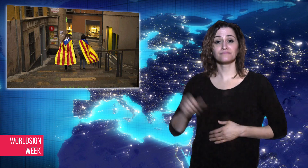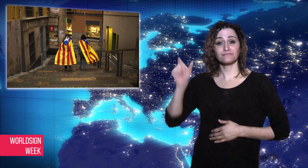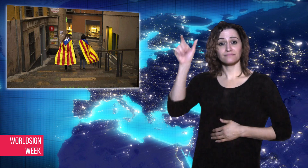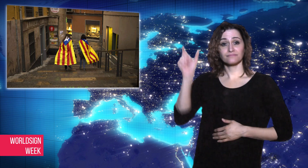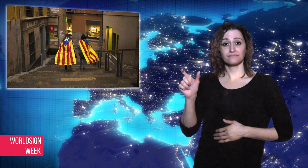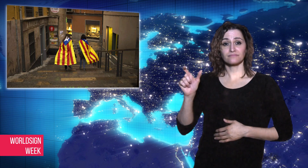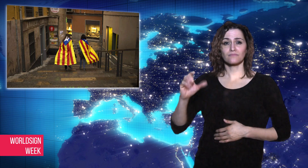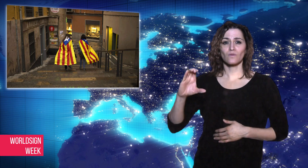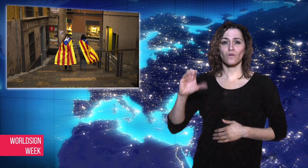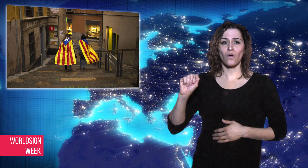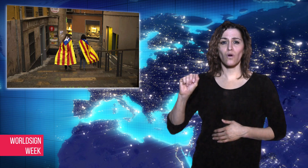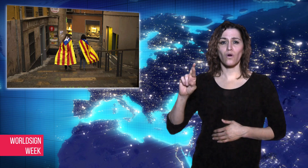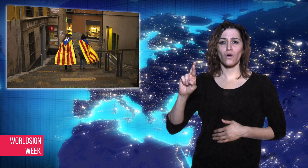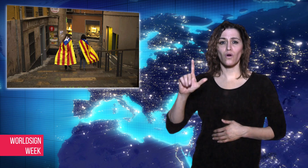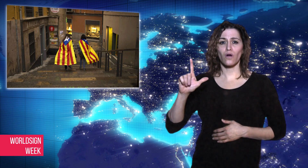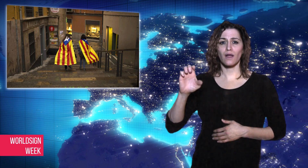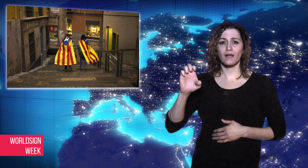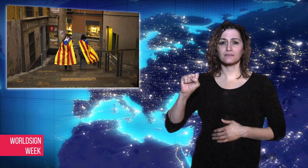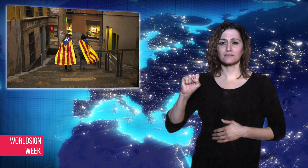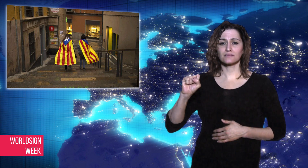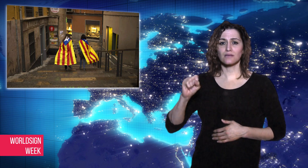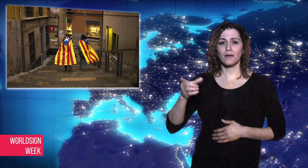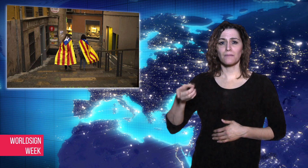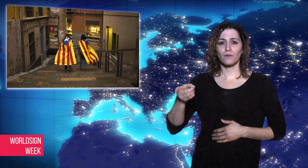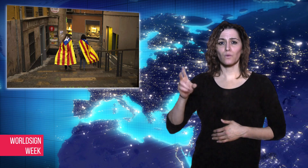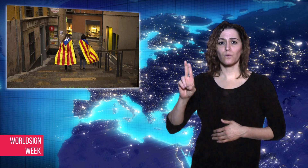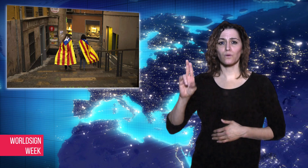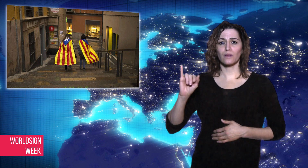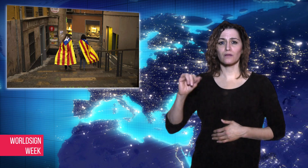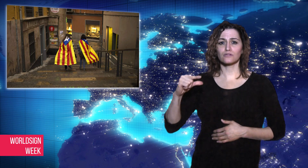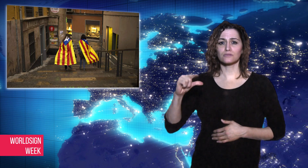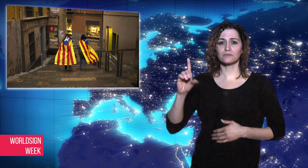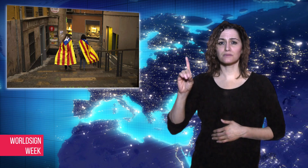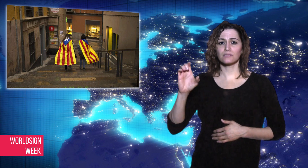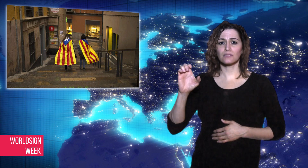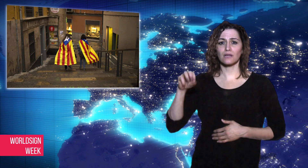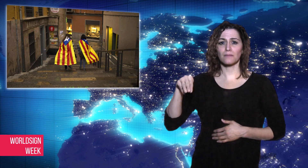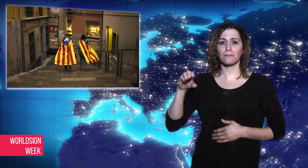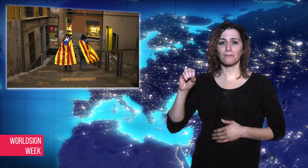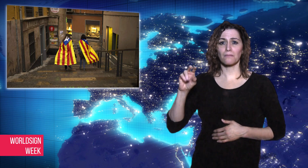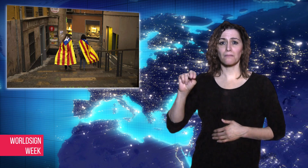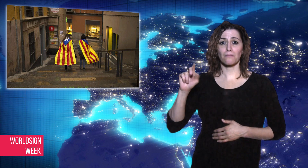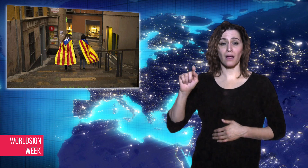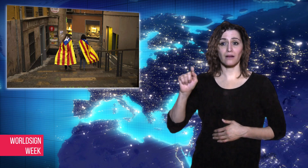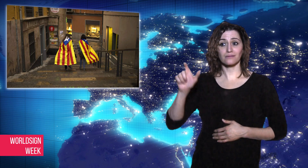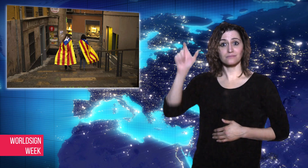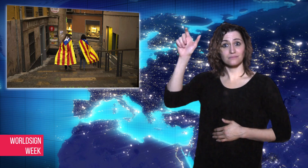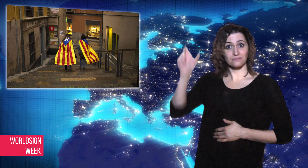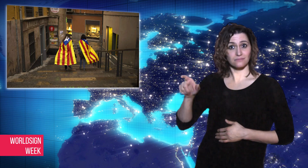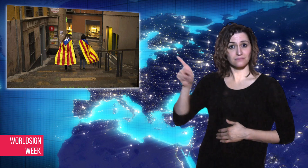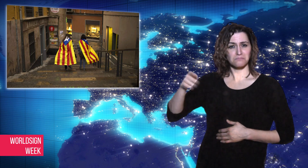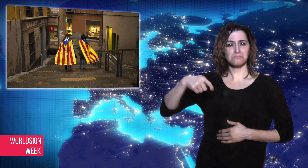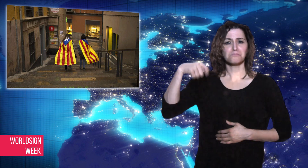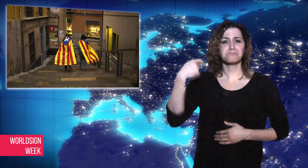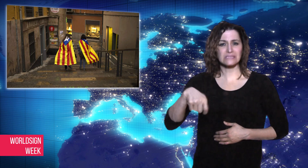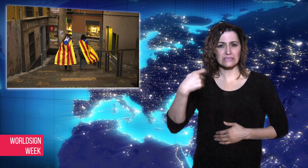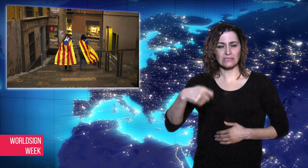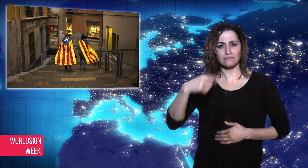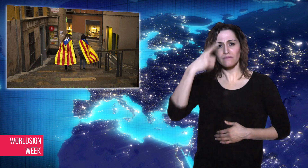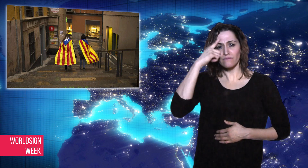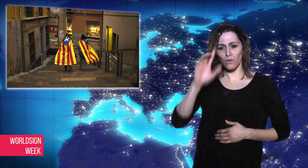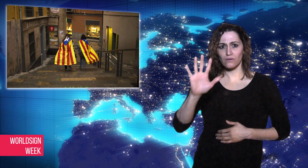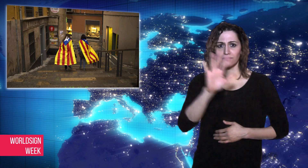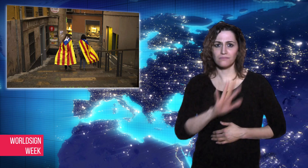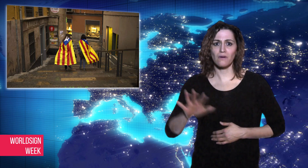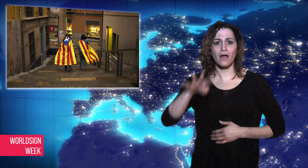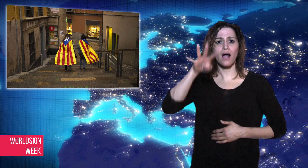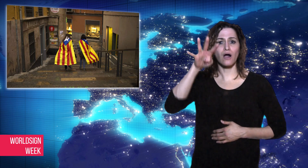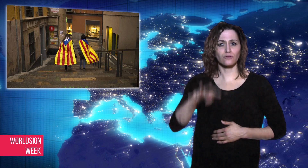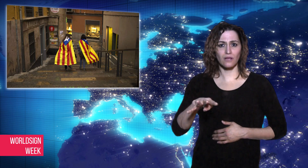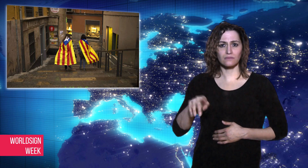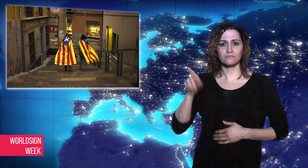to avoid these impending charges, and